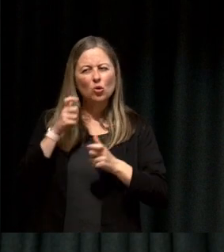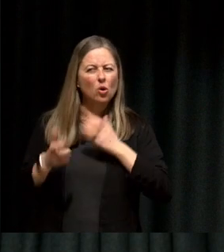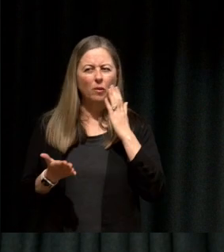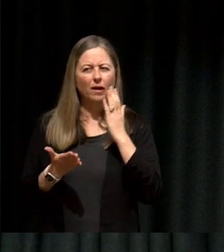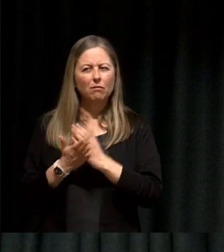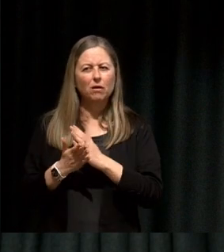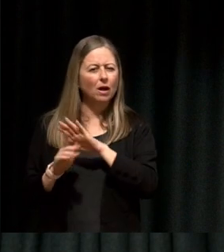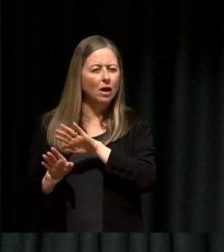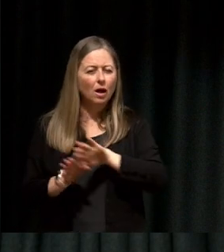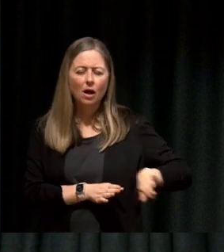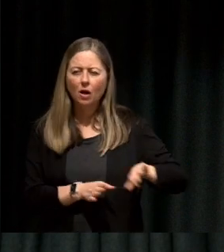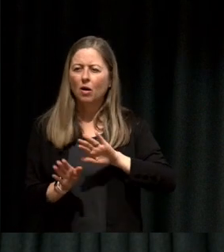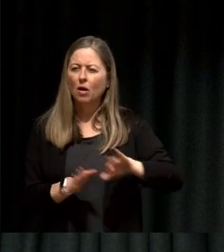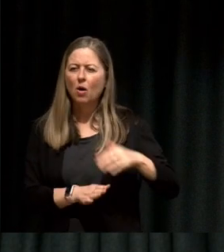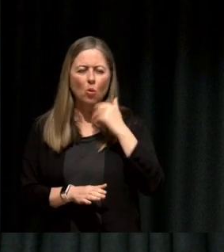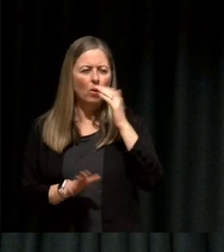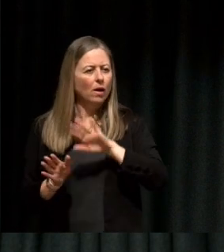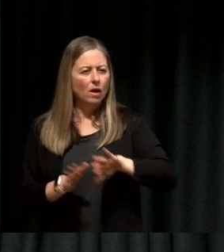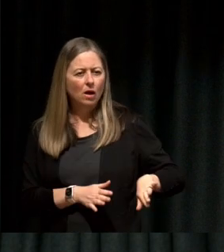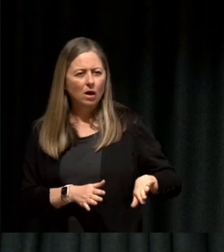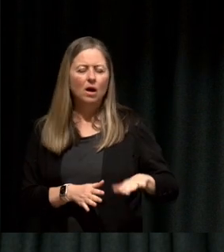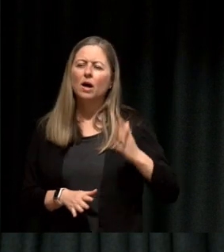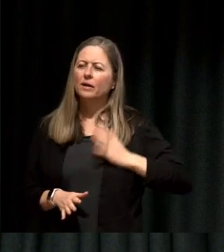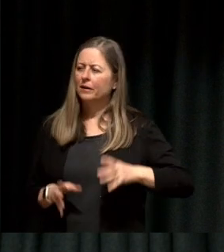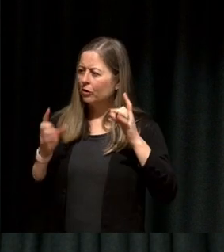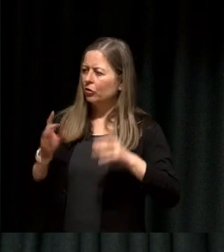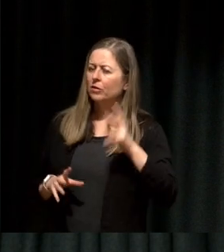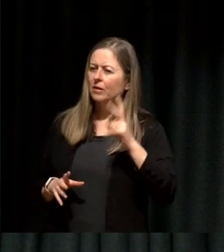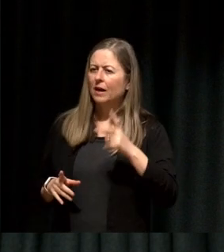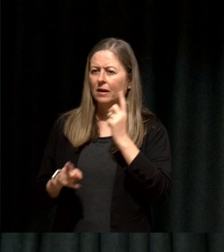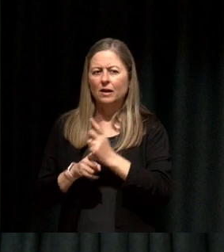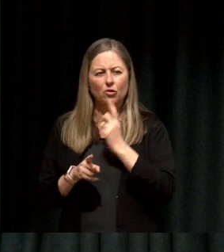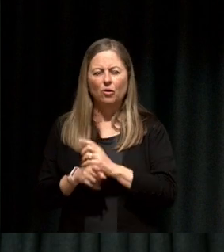important thing to try and rekindle in yourself, so it may feel a bit weird but if everyone's